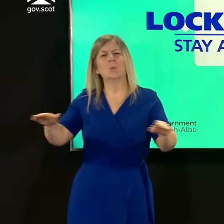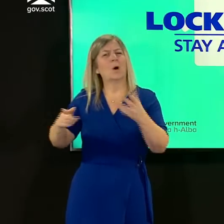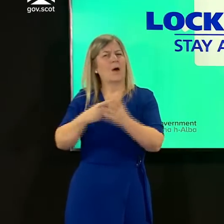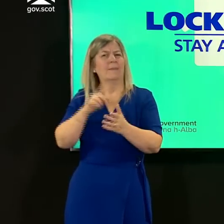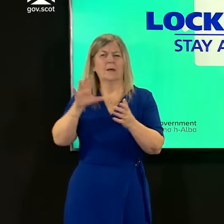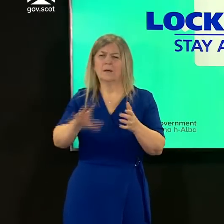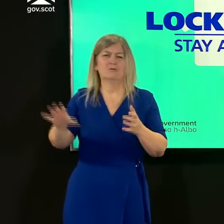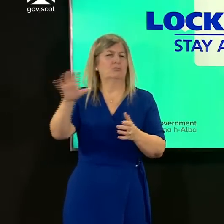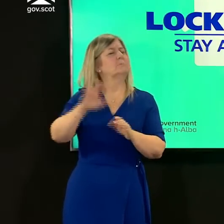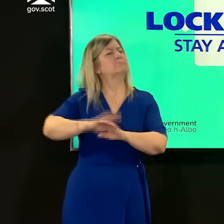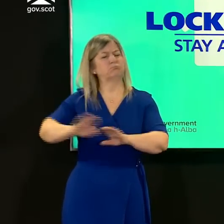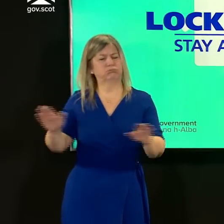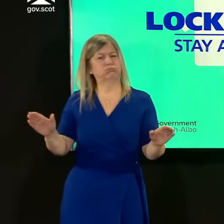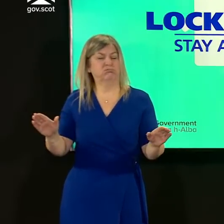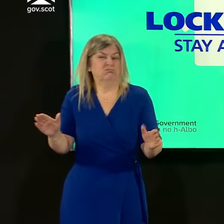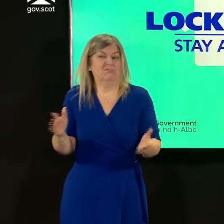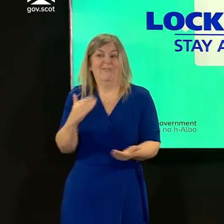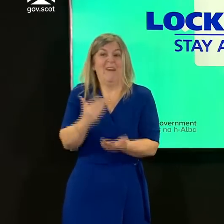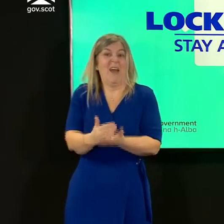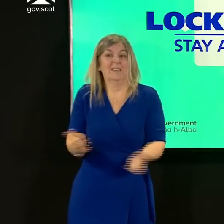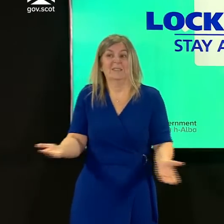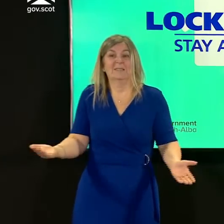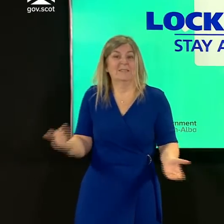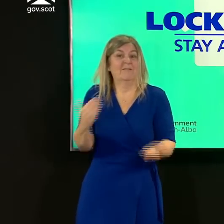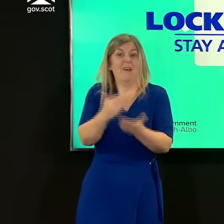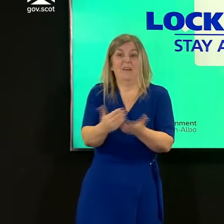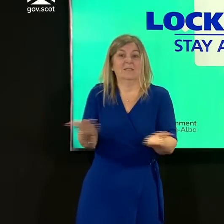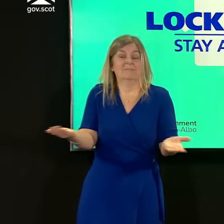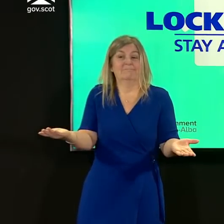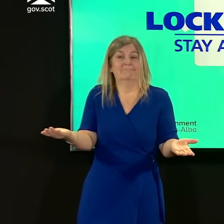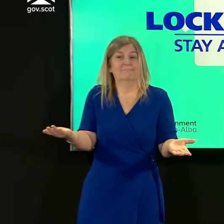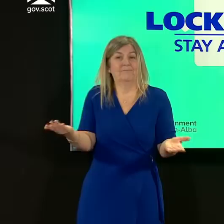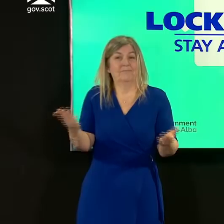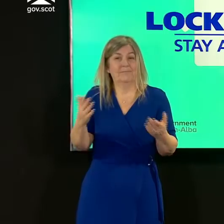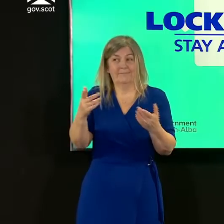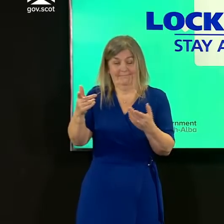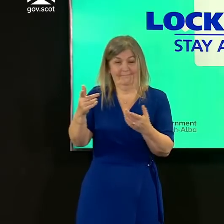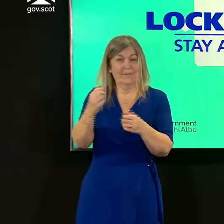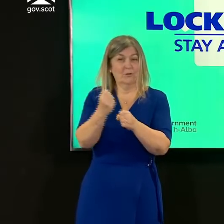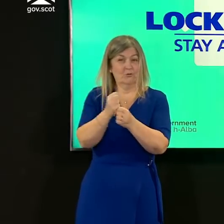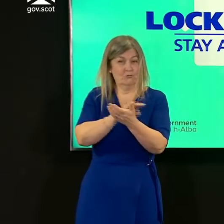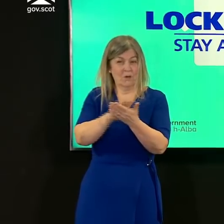recognition of the fact that as gregor said this virus mutates it's what it does